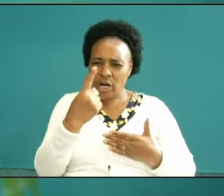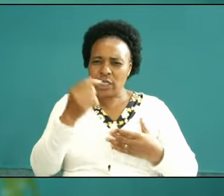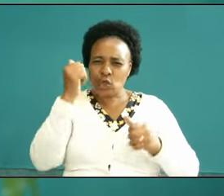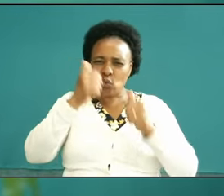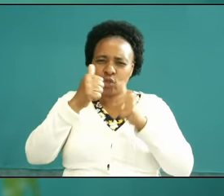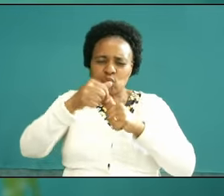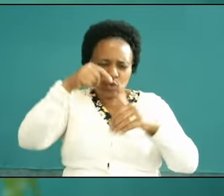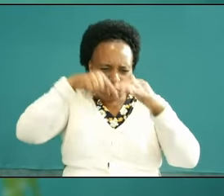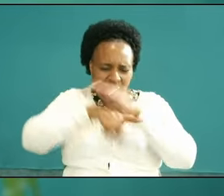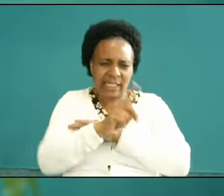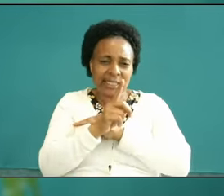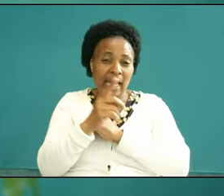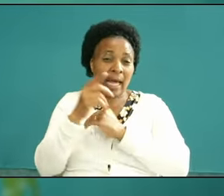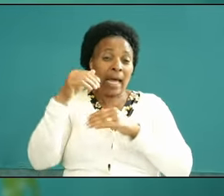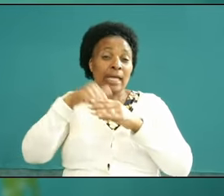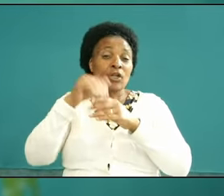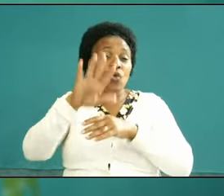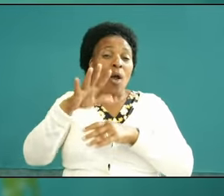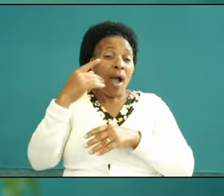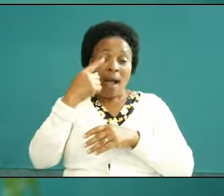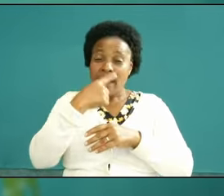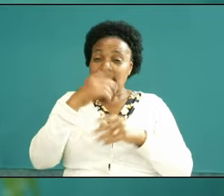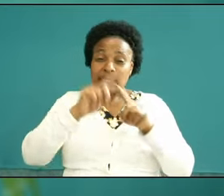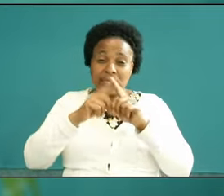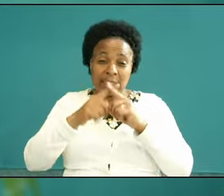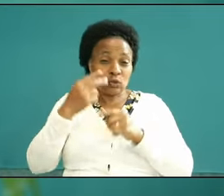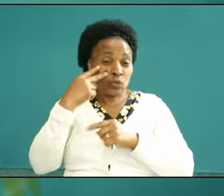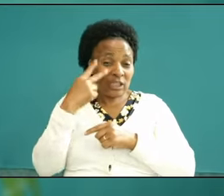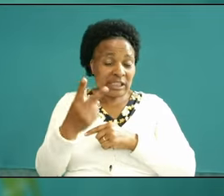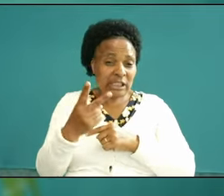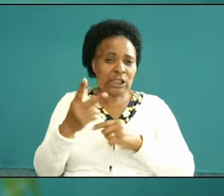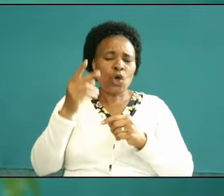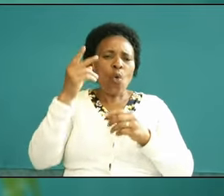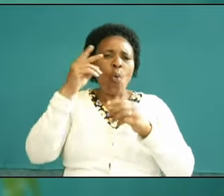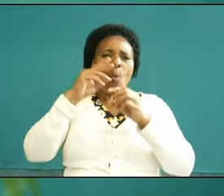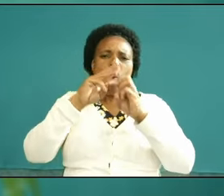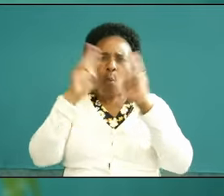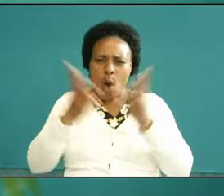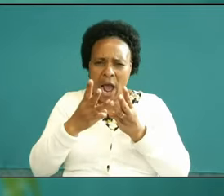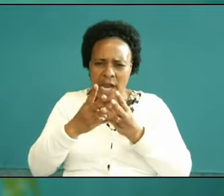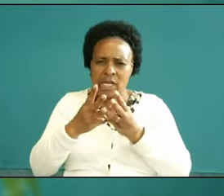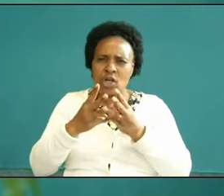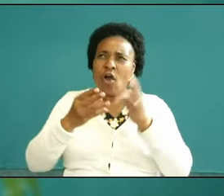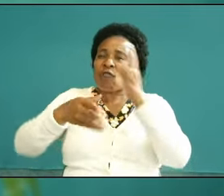through the spiritual realm and see in the world of powers and principalities what is happening